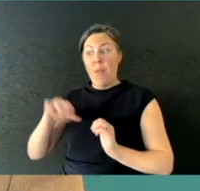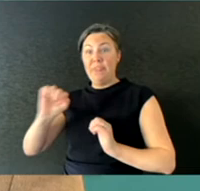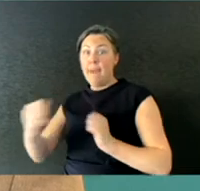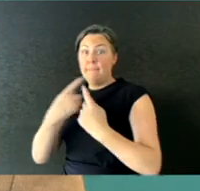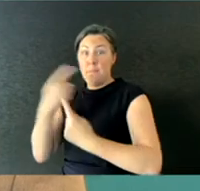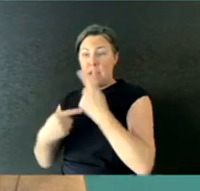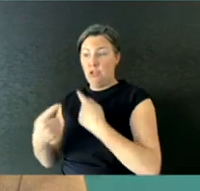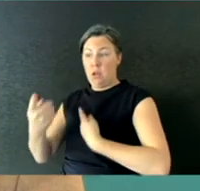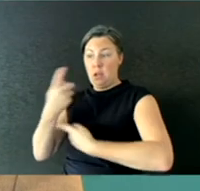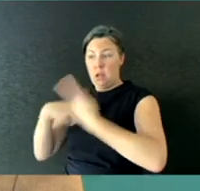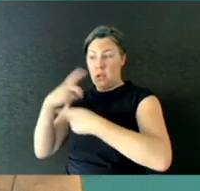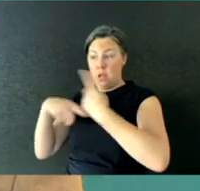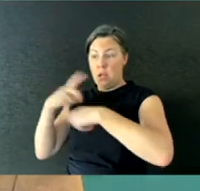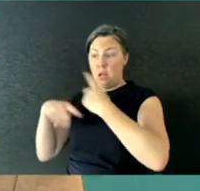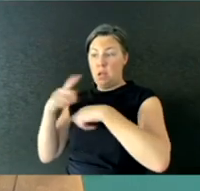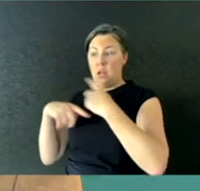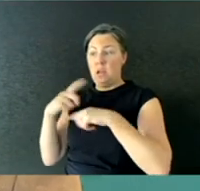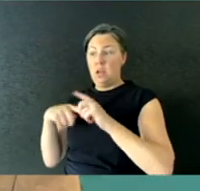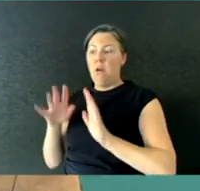authorities, that is the decision that they made.